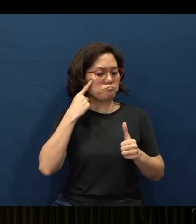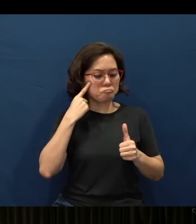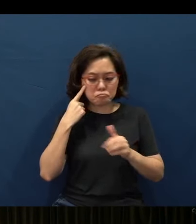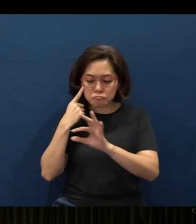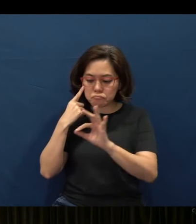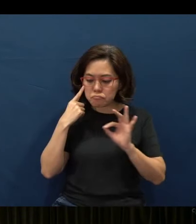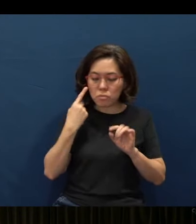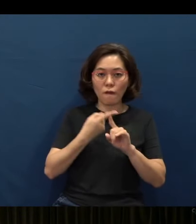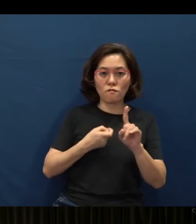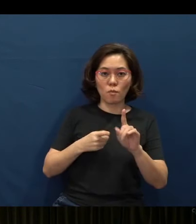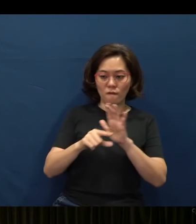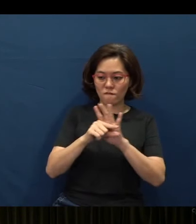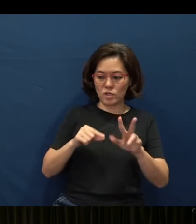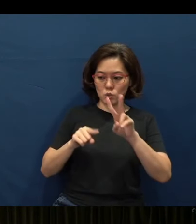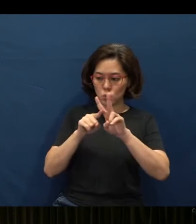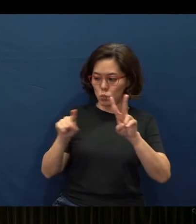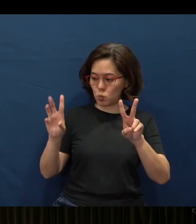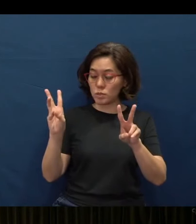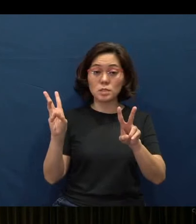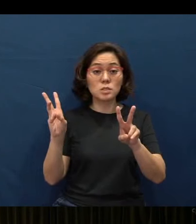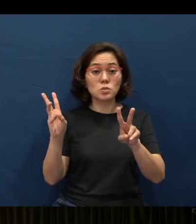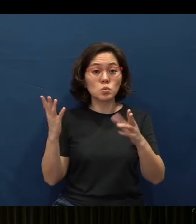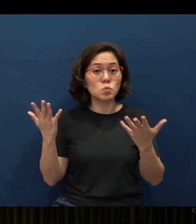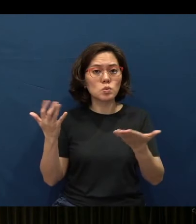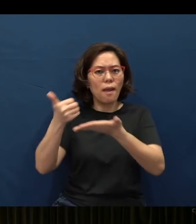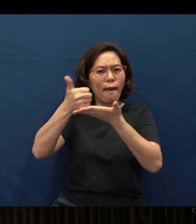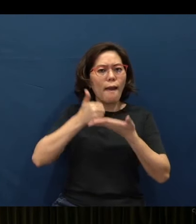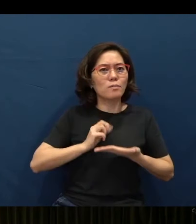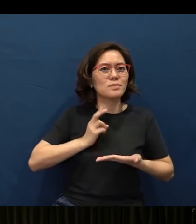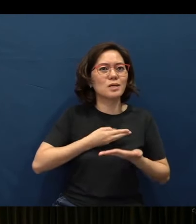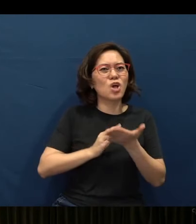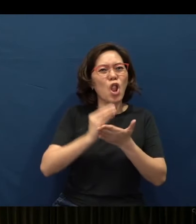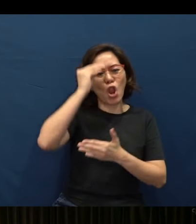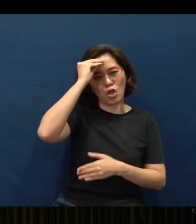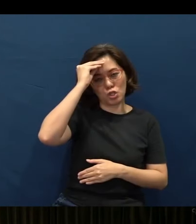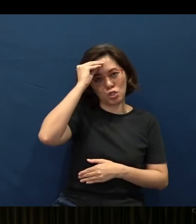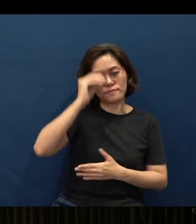from verse 2 to 6, is (that) it helps us to learn - it helps us to learn.